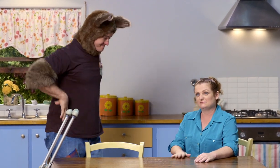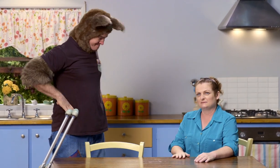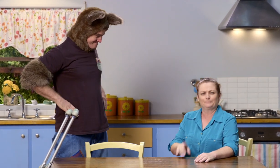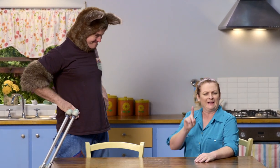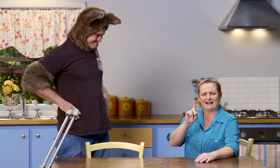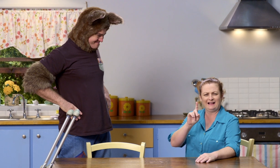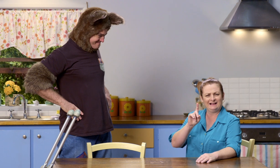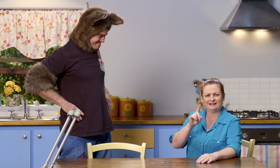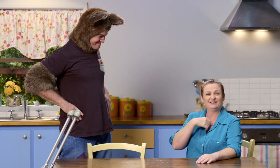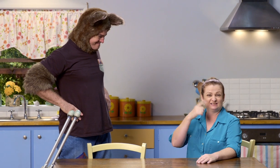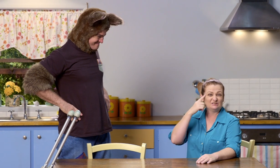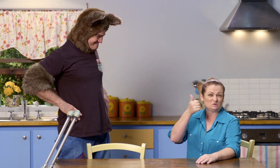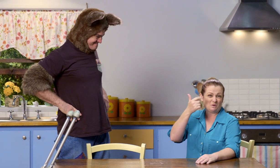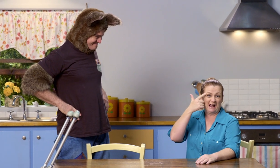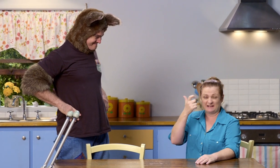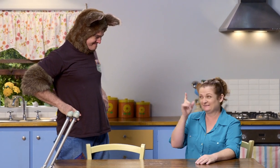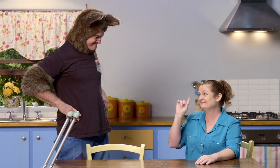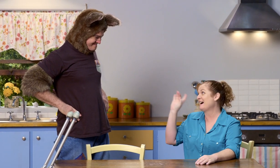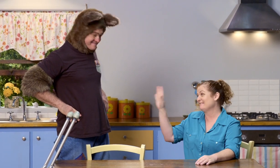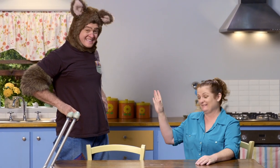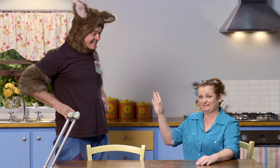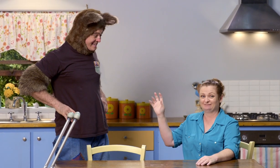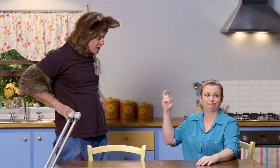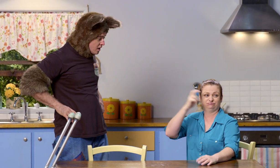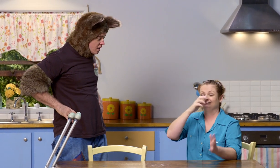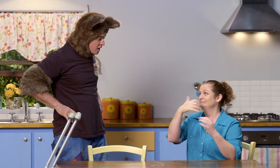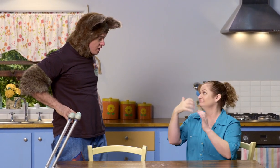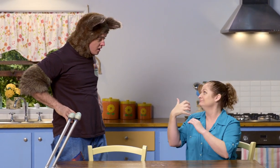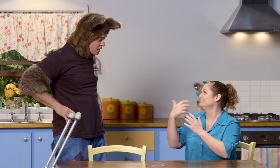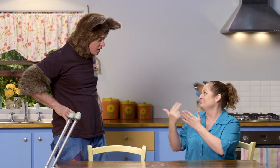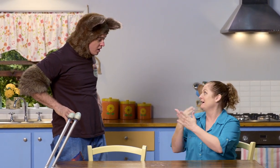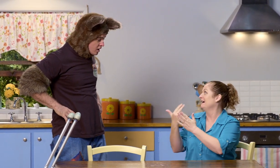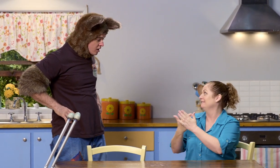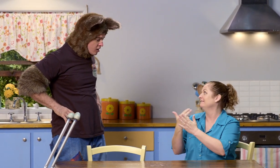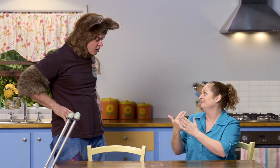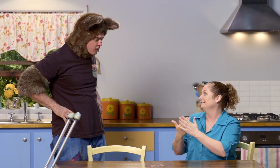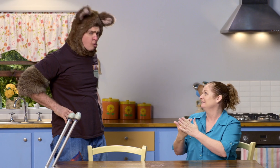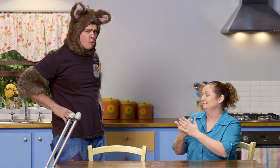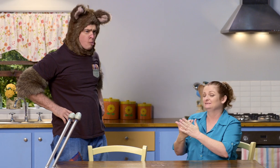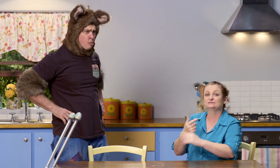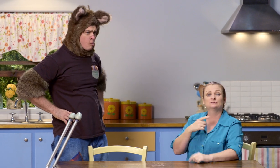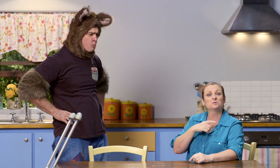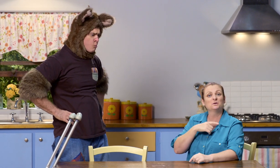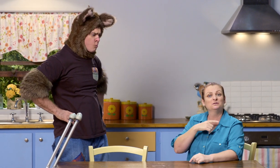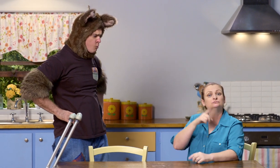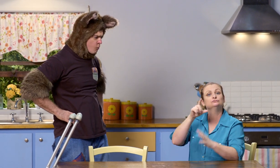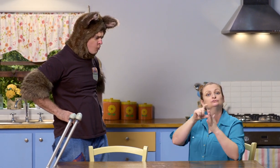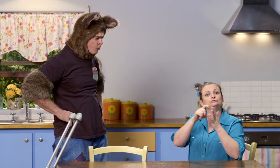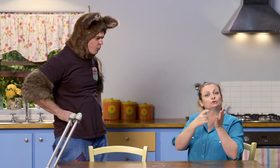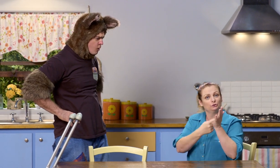But I think it might be a better idea if you went and got your own breakfast. Because the doctor...